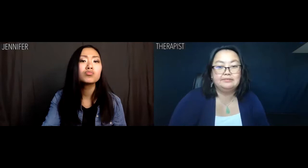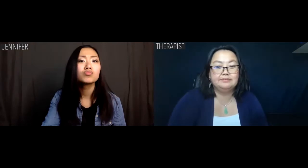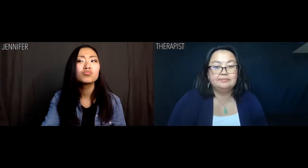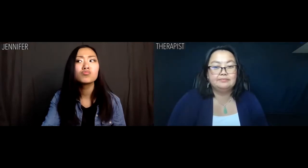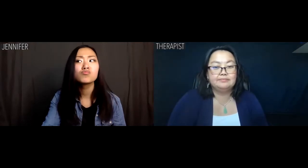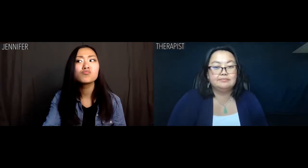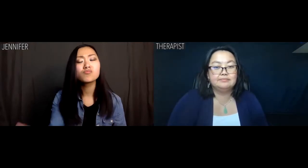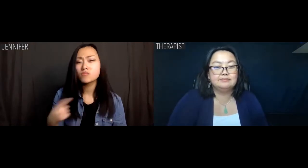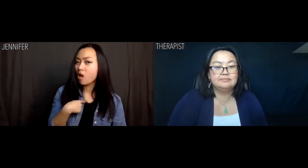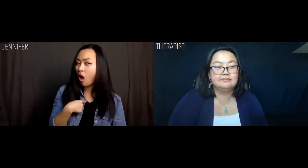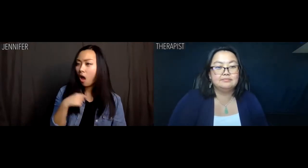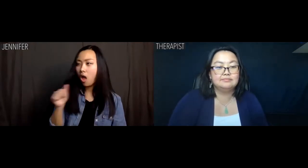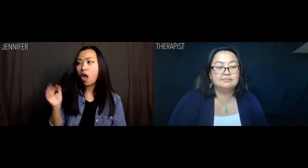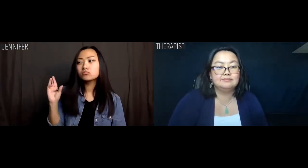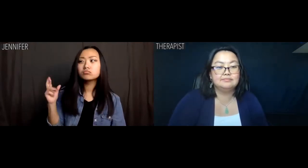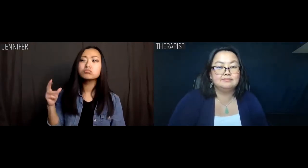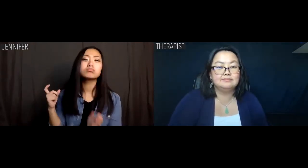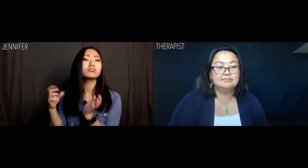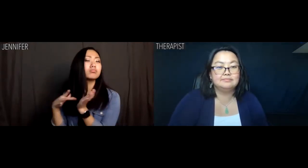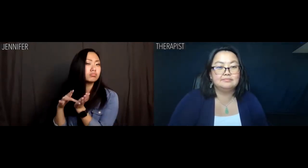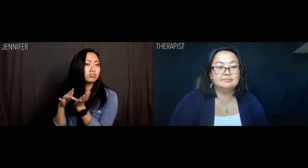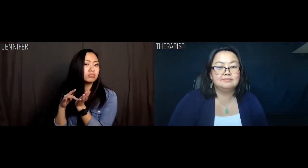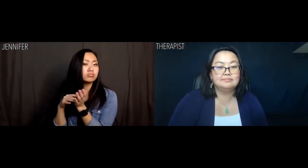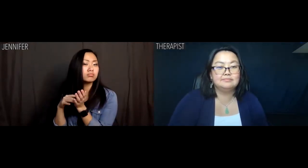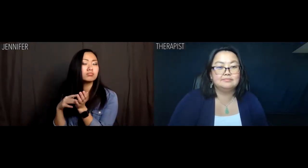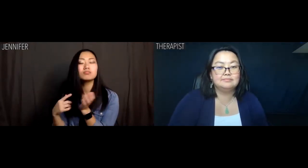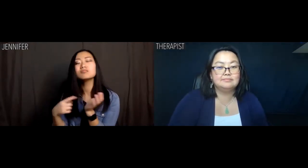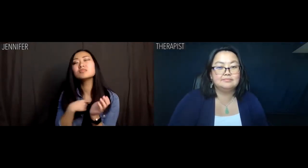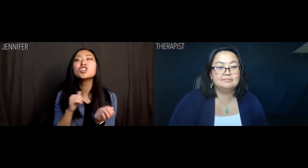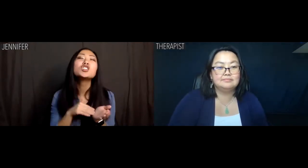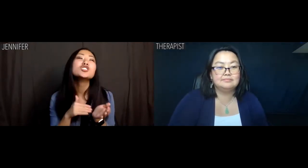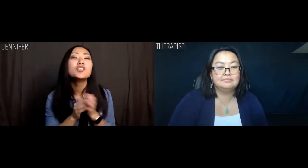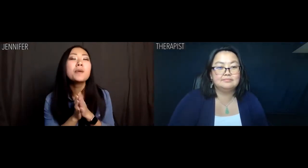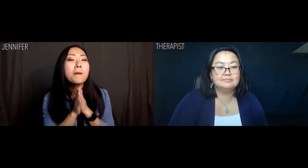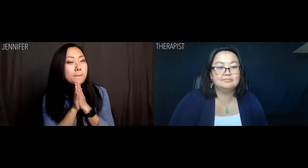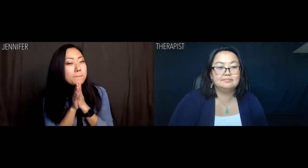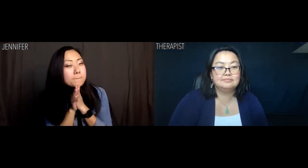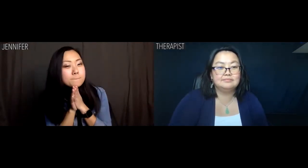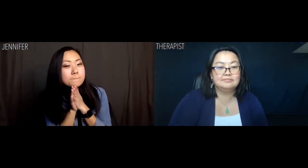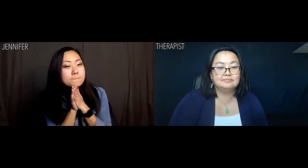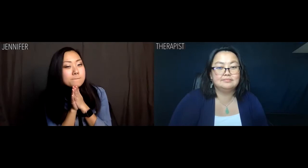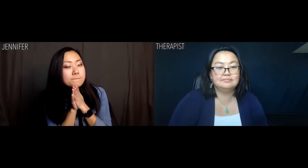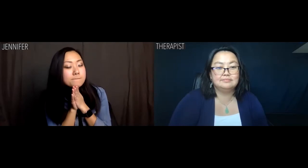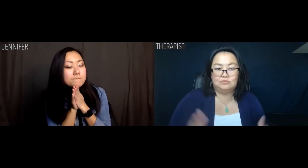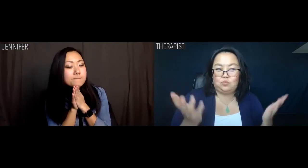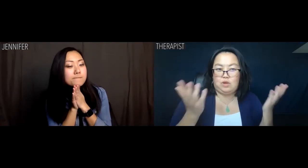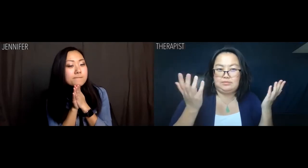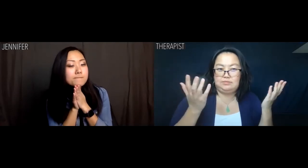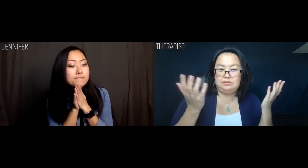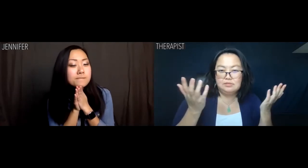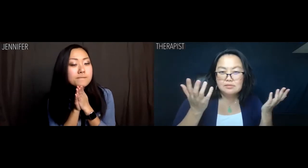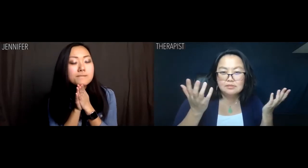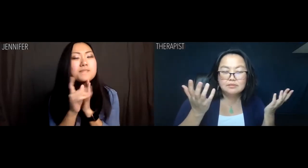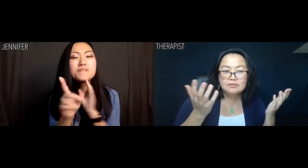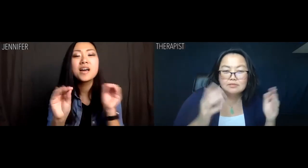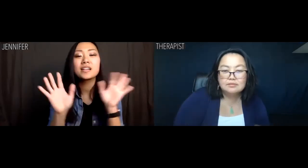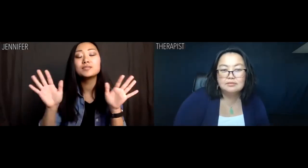Jennifer: I can prescribe drugs. I'm a doctor. Huh. Therapist: What?